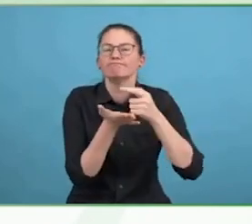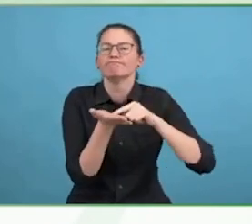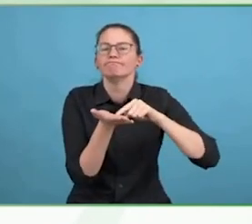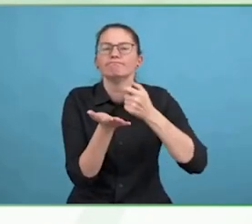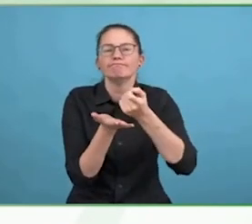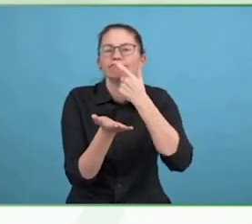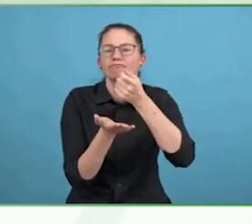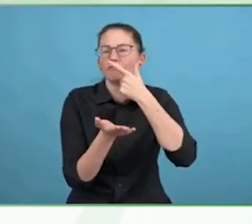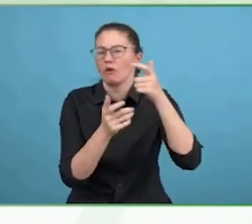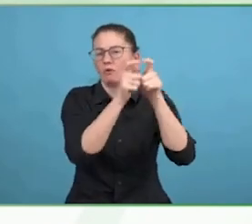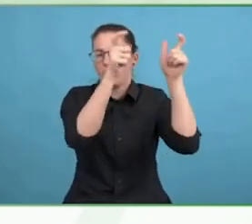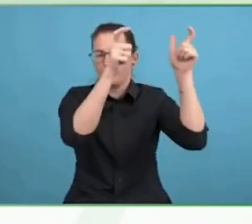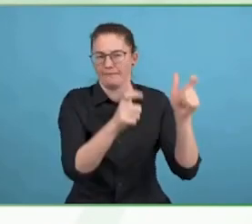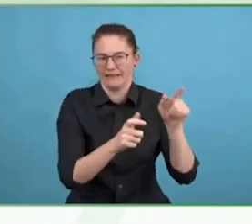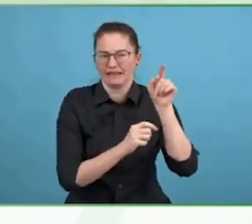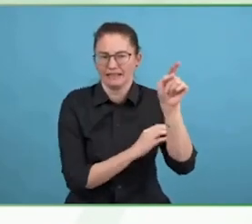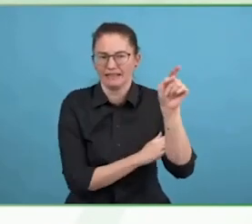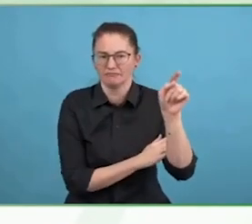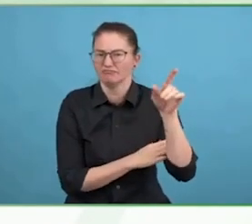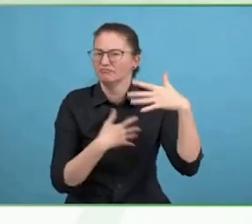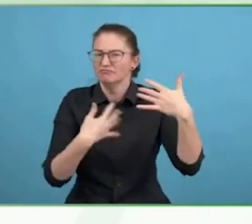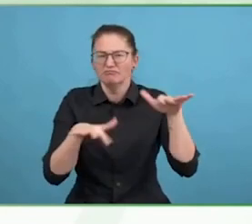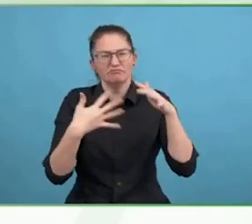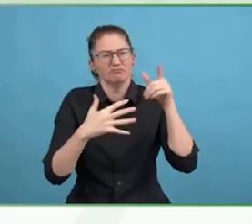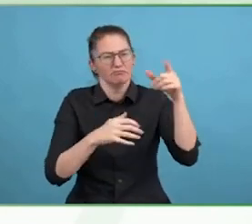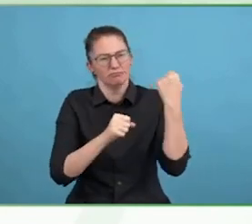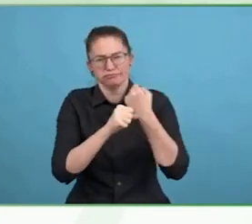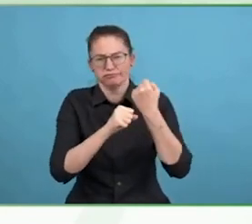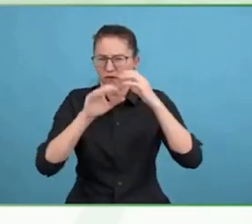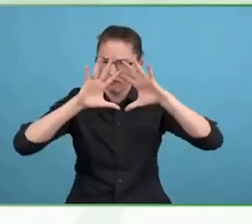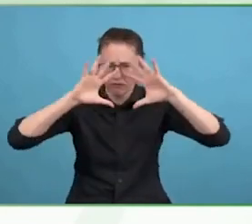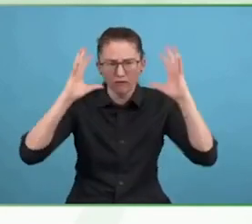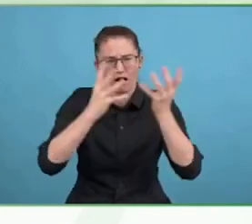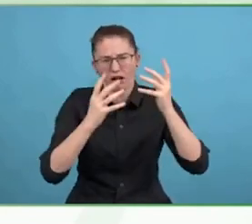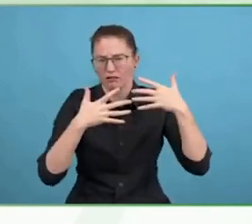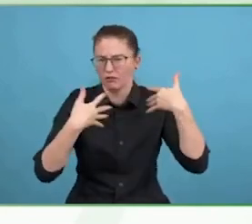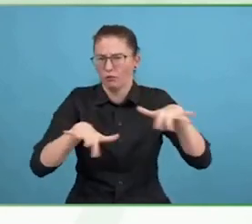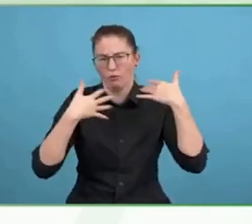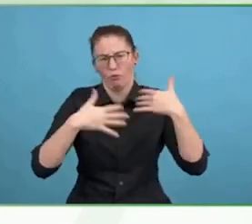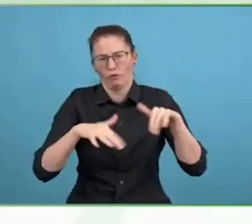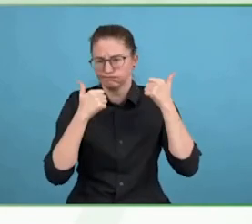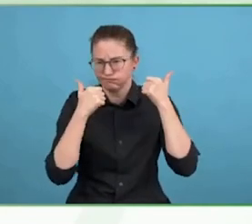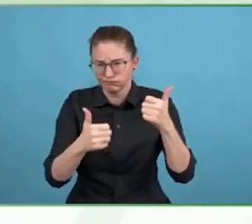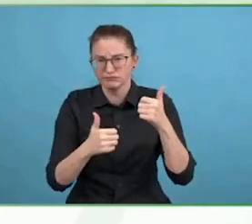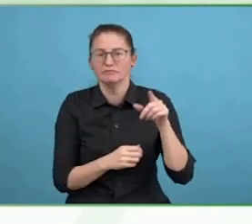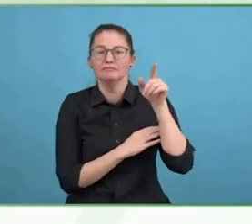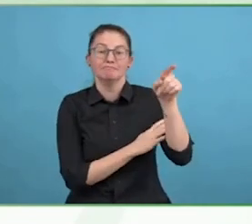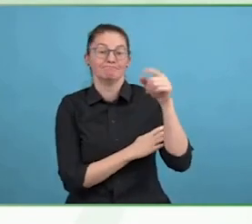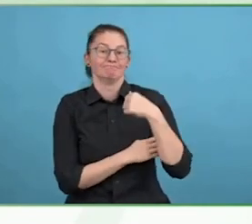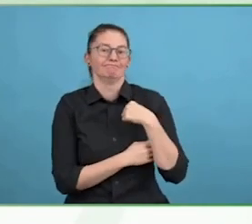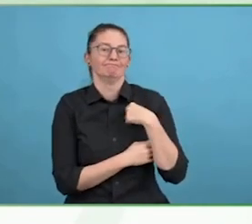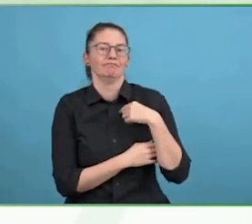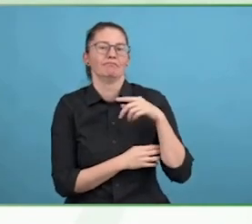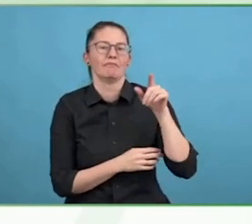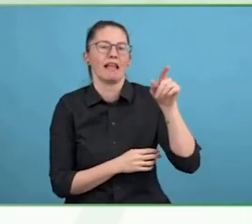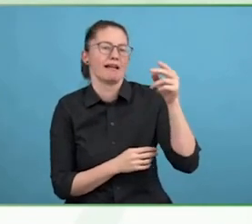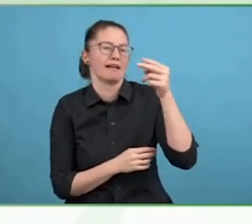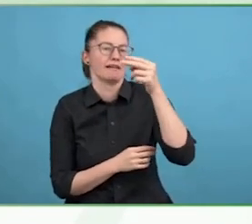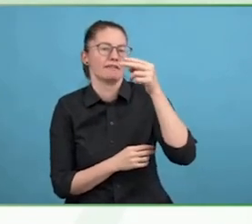I would love for you to begin with audio description and a bit about yourself. Let's start with you, Andria.